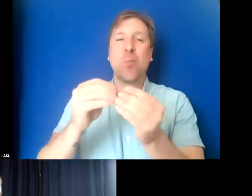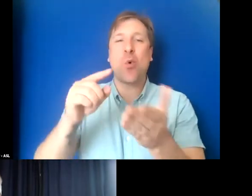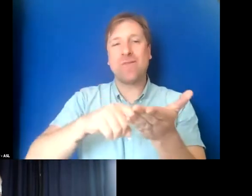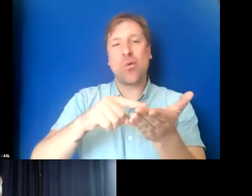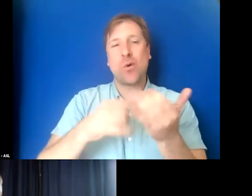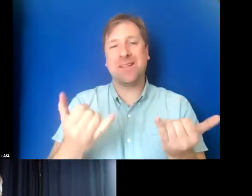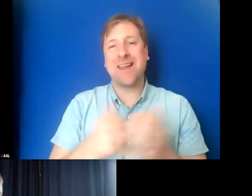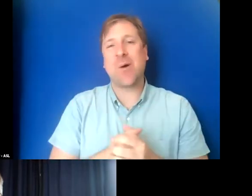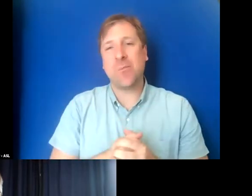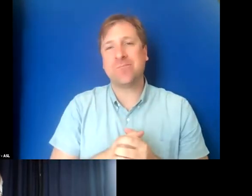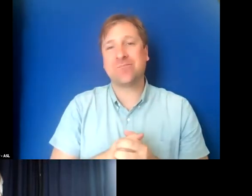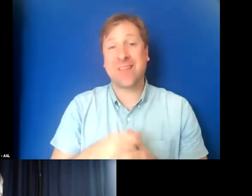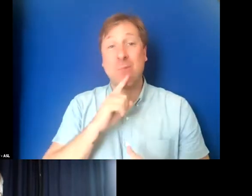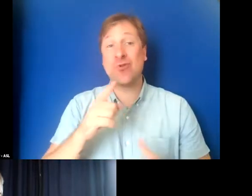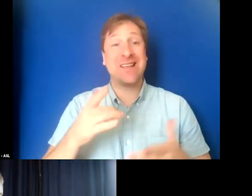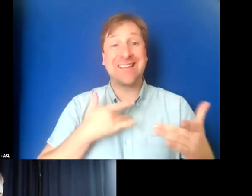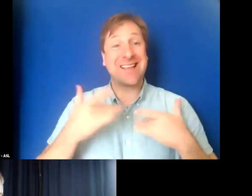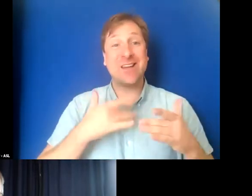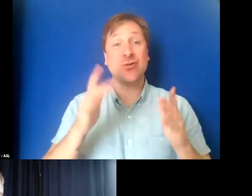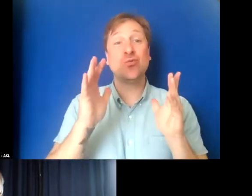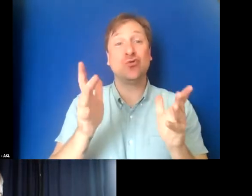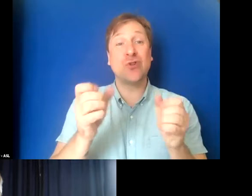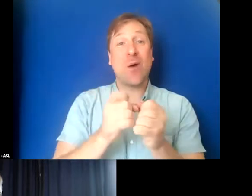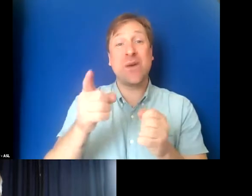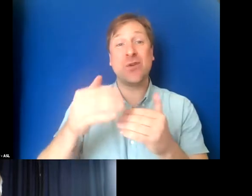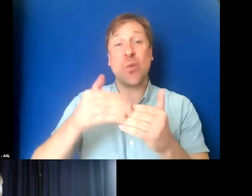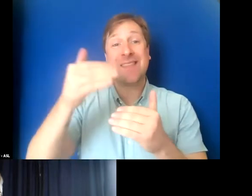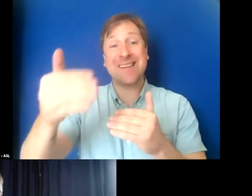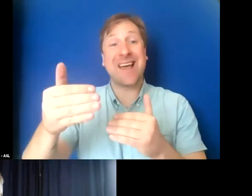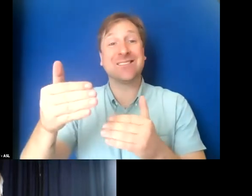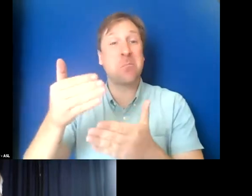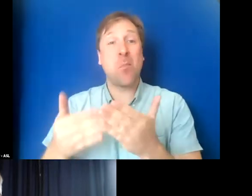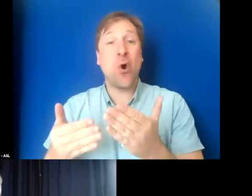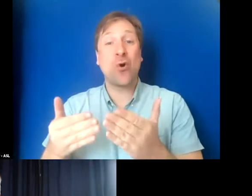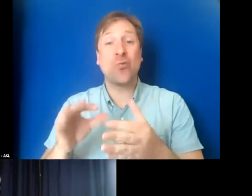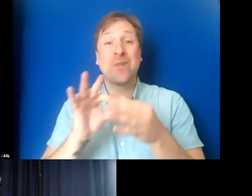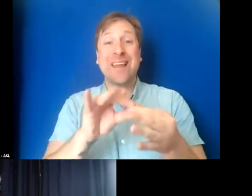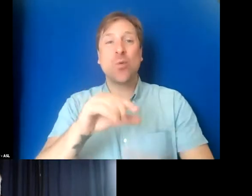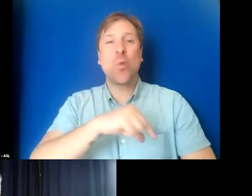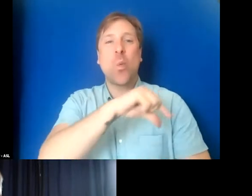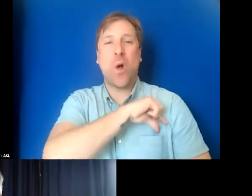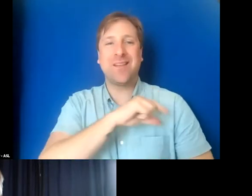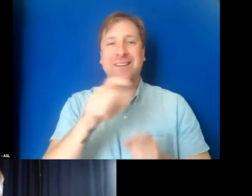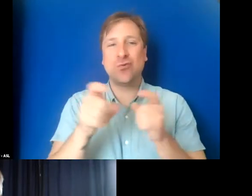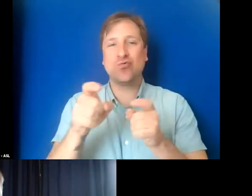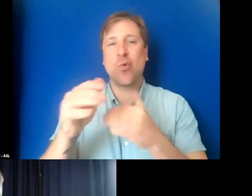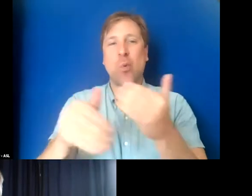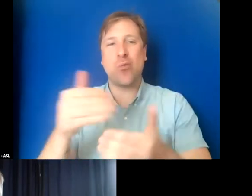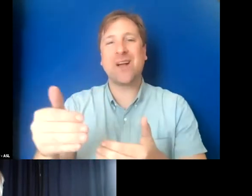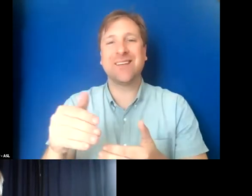And I'm really eager to speak with you in our next section, Delbert, about that quality control process that you mentioned.